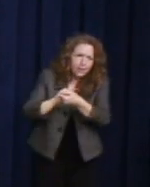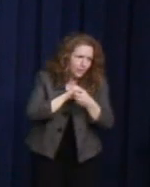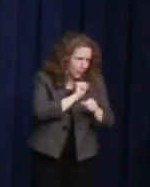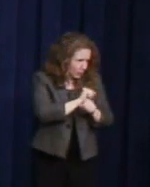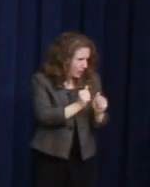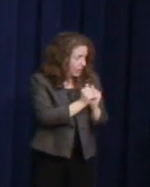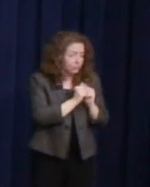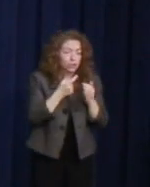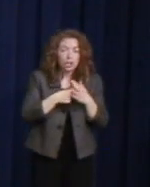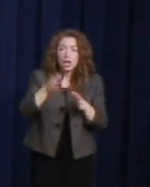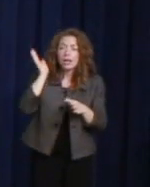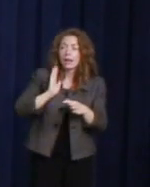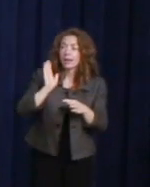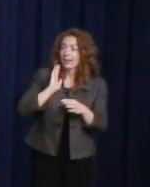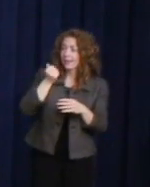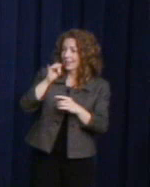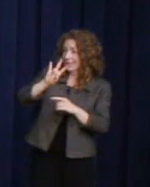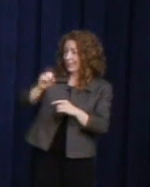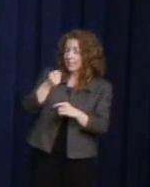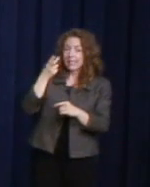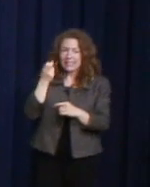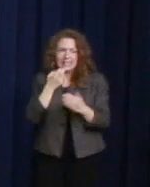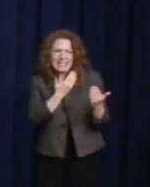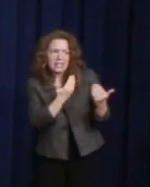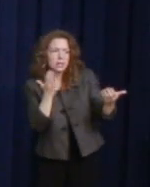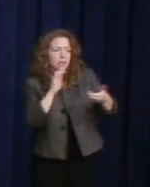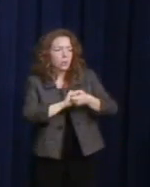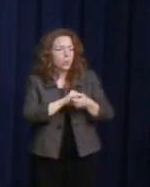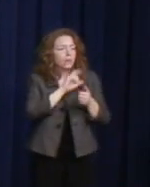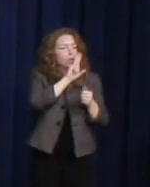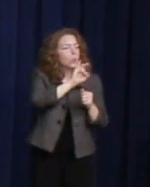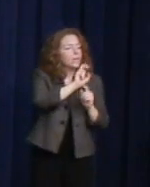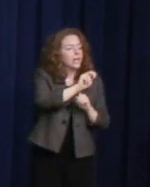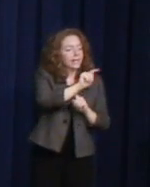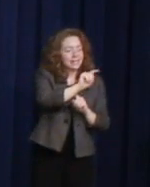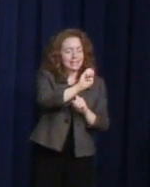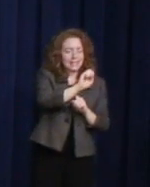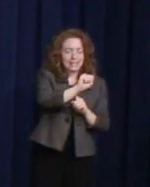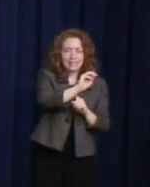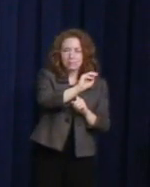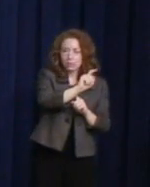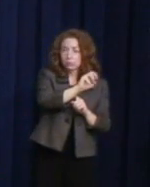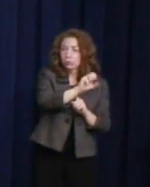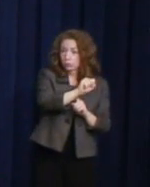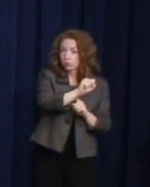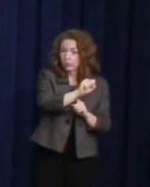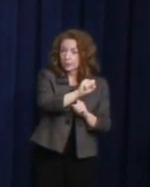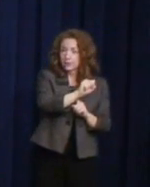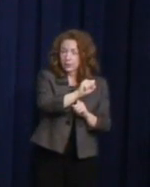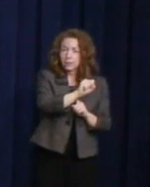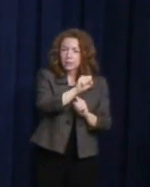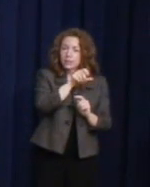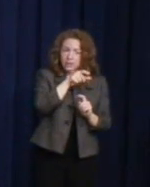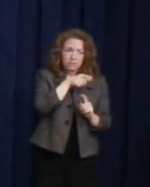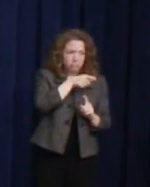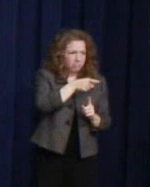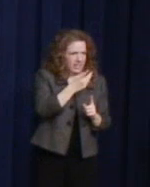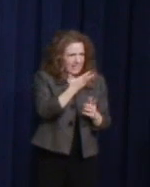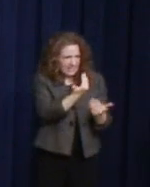forces with the Teamsters to boycott a beer company that was engaging in anti-labor and anti-gay practices.